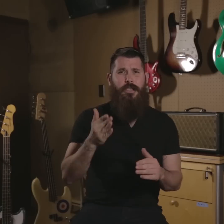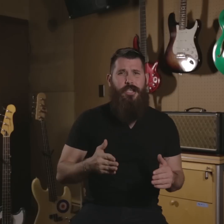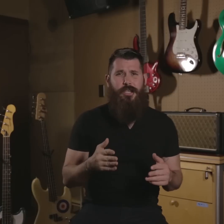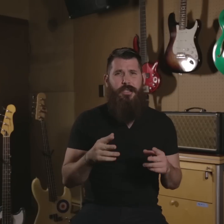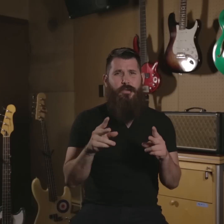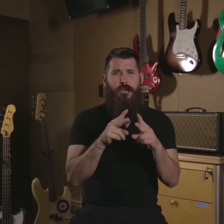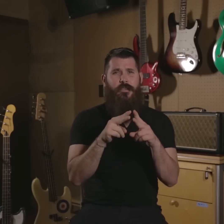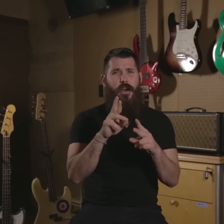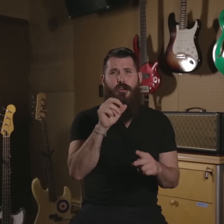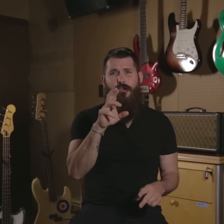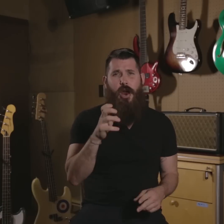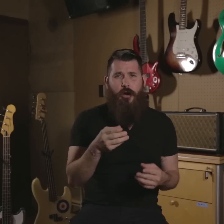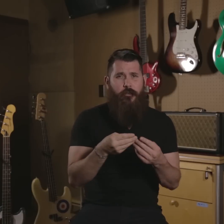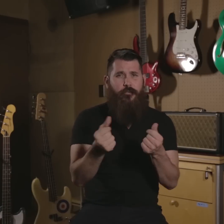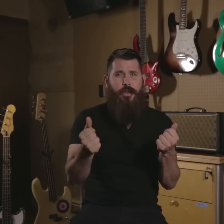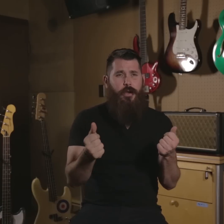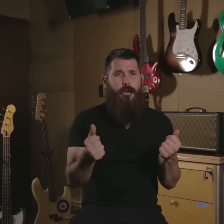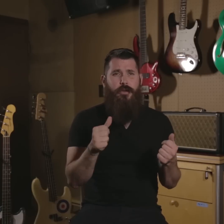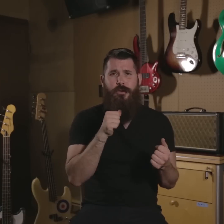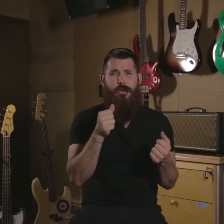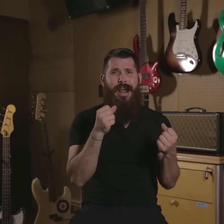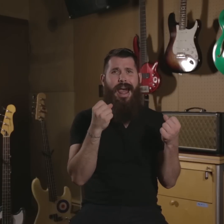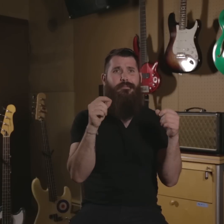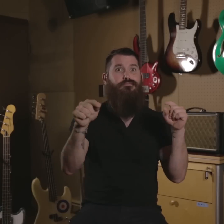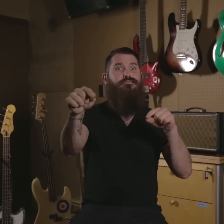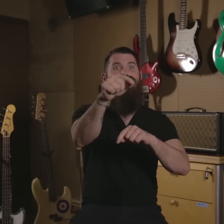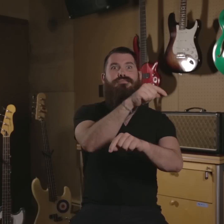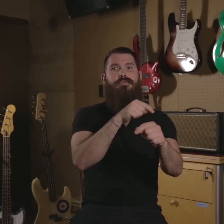Deaf musicians, we're very rare and few. We're not (everywhere).